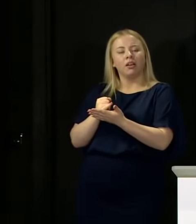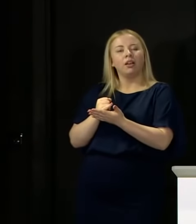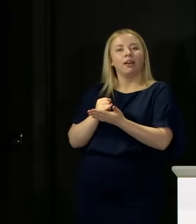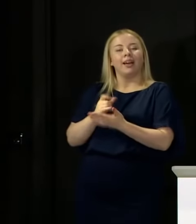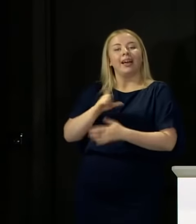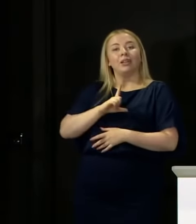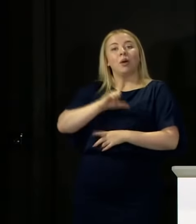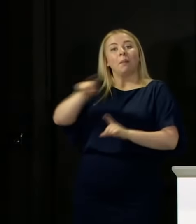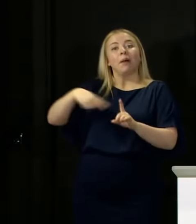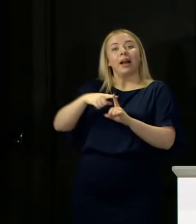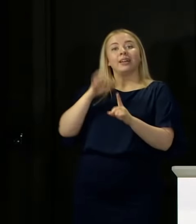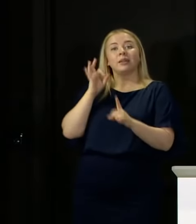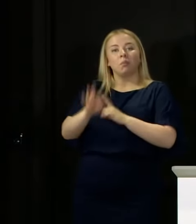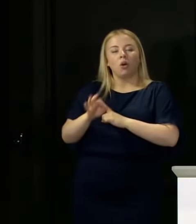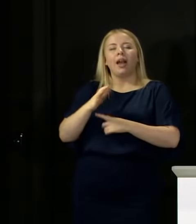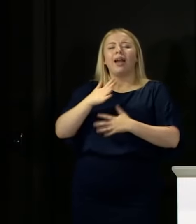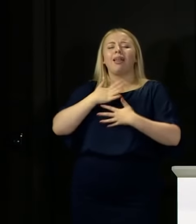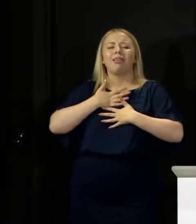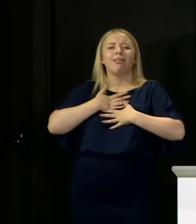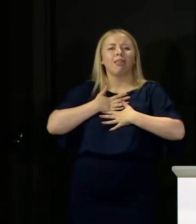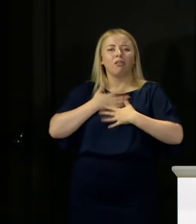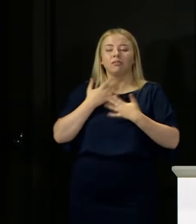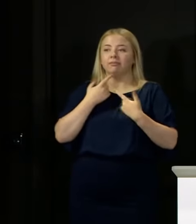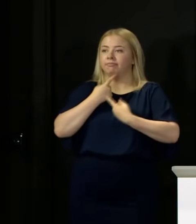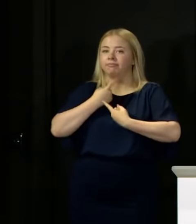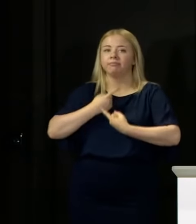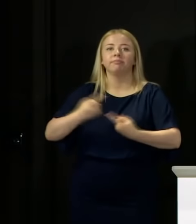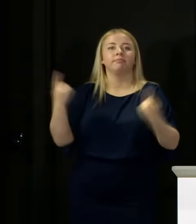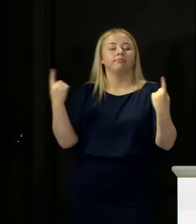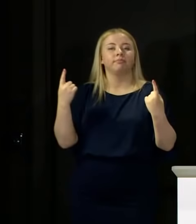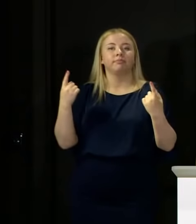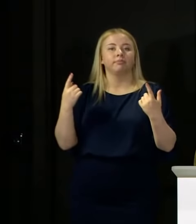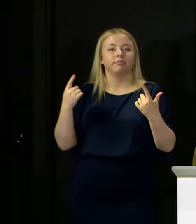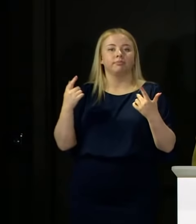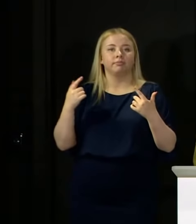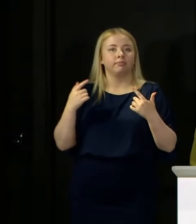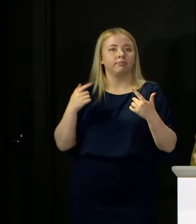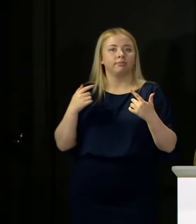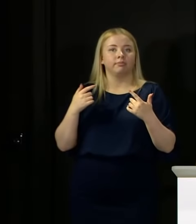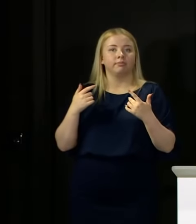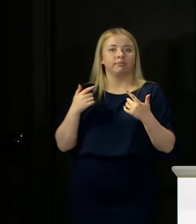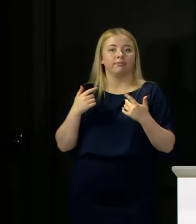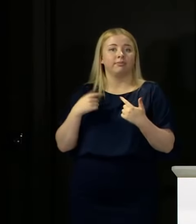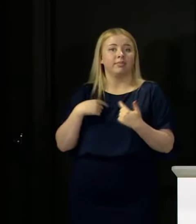much as I would love to be in the position of standing here credibly saying that 85 per